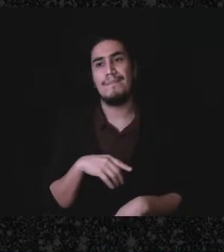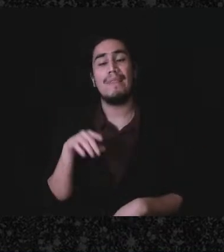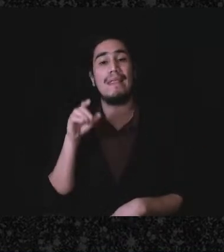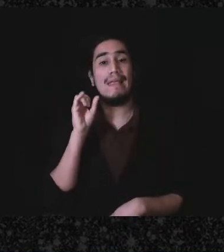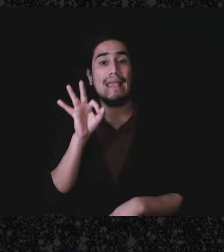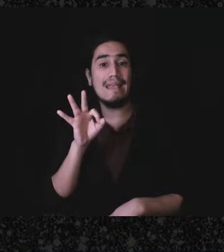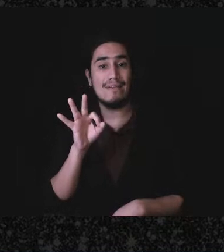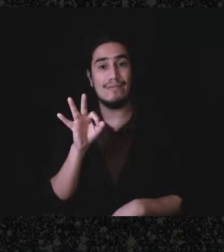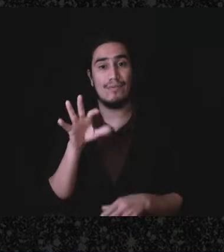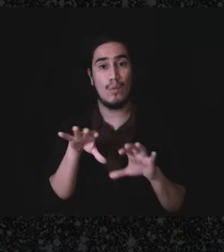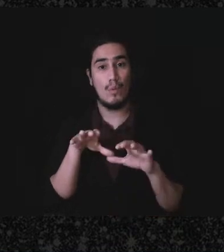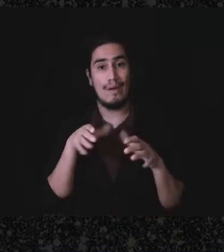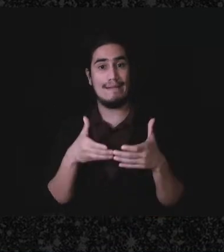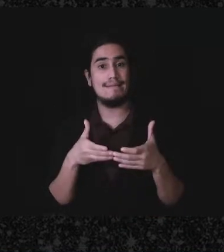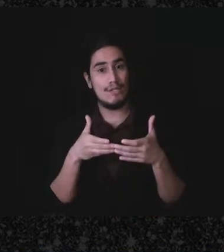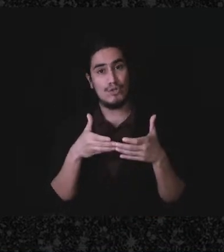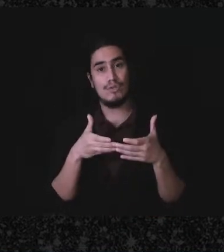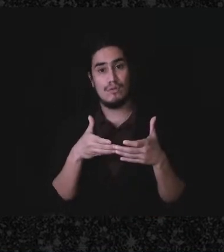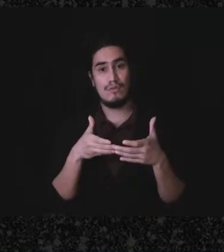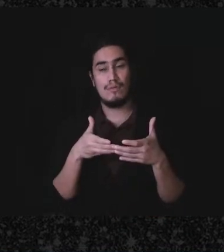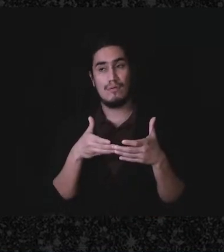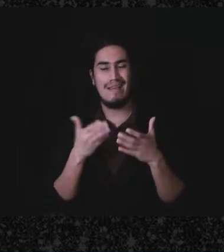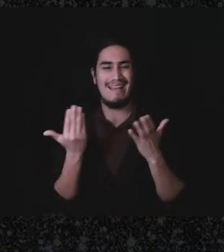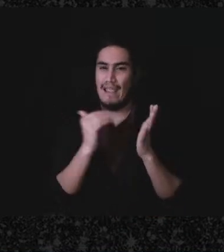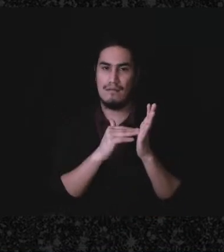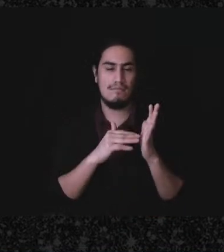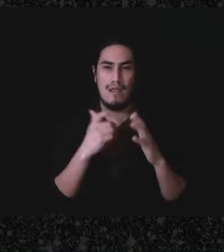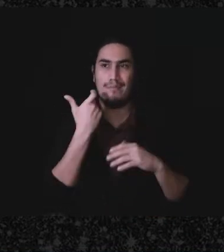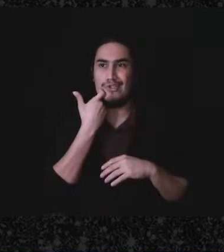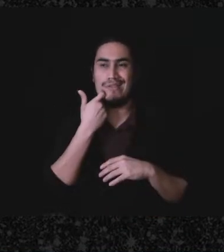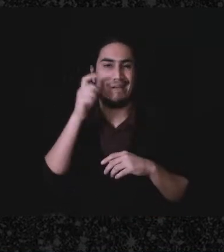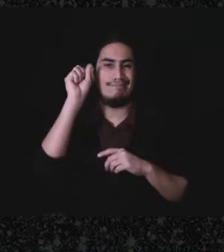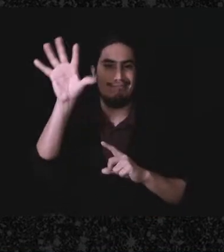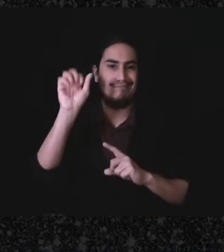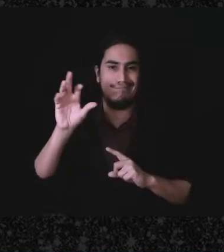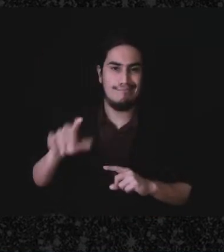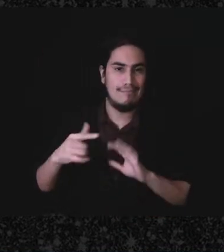know, these are just pure examples just as i can give most basic - if your organization gives